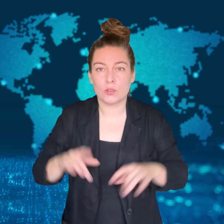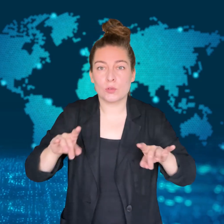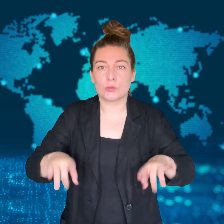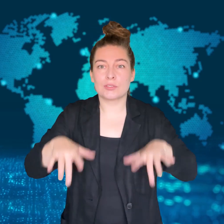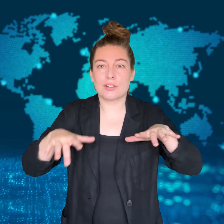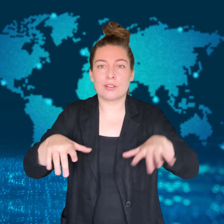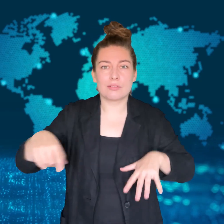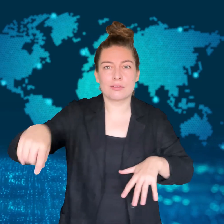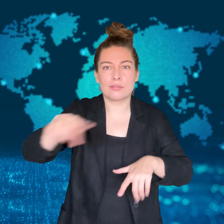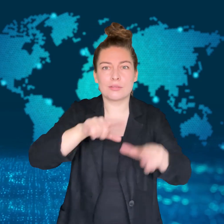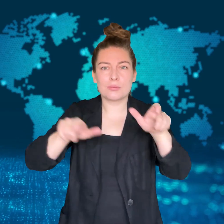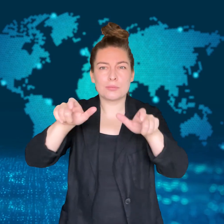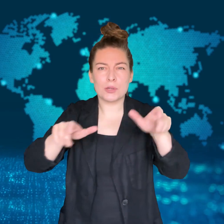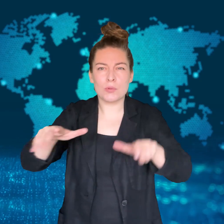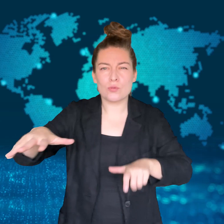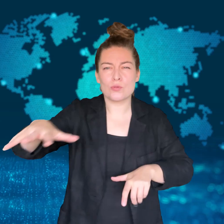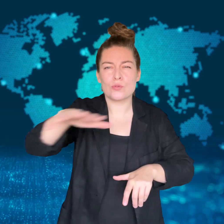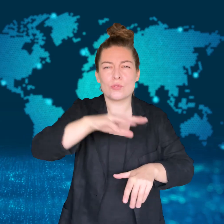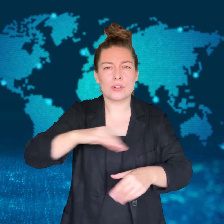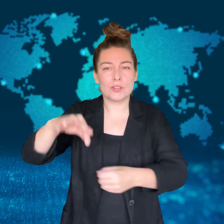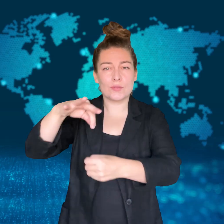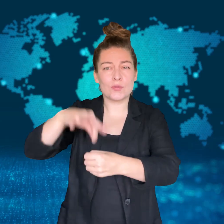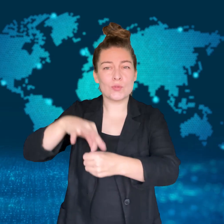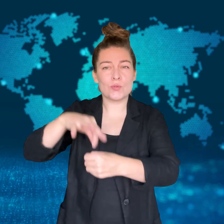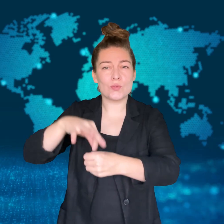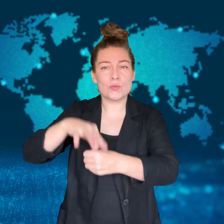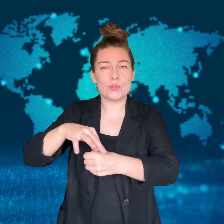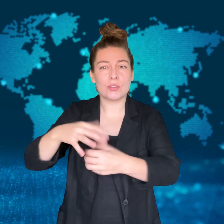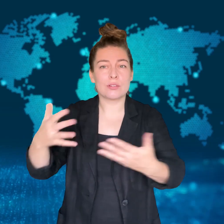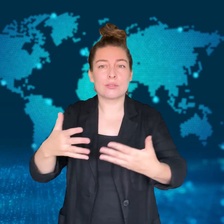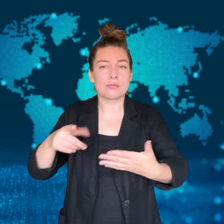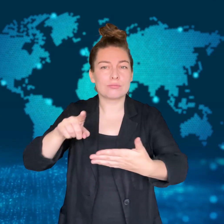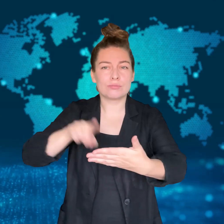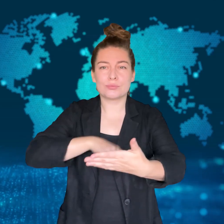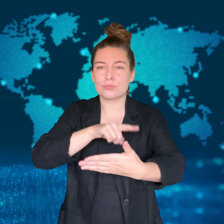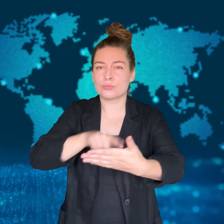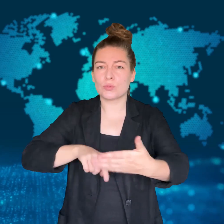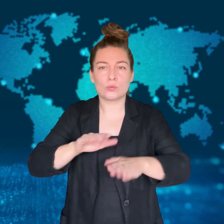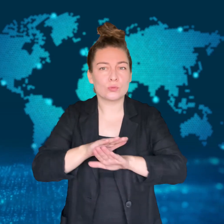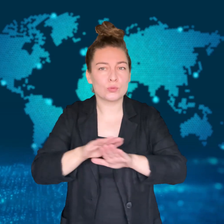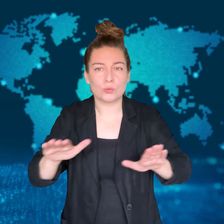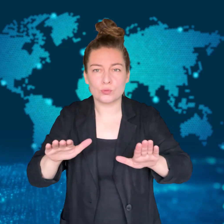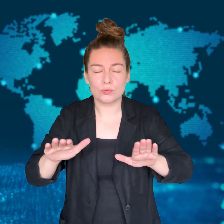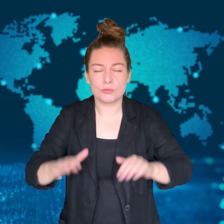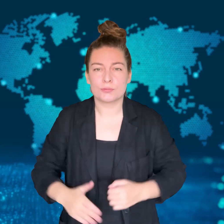Voters reject referendum